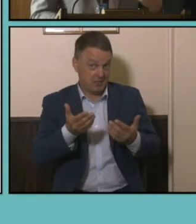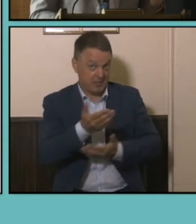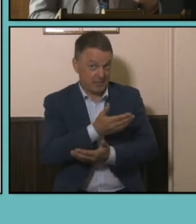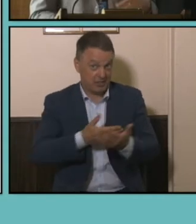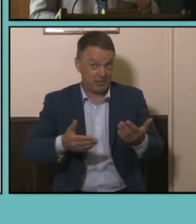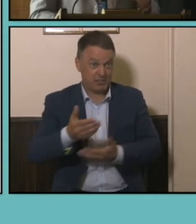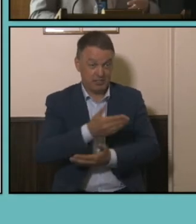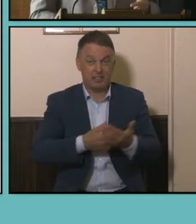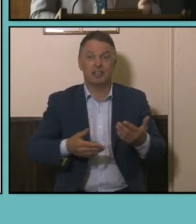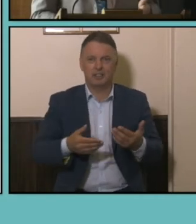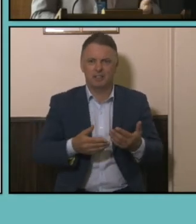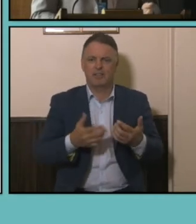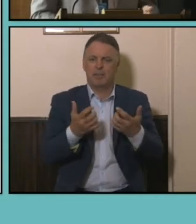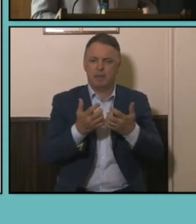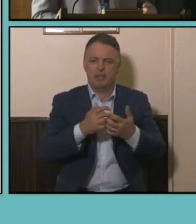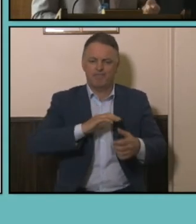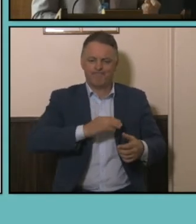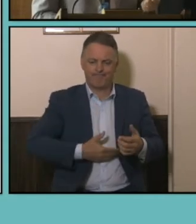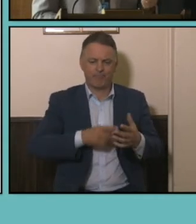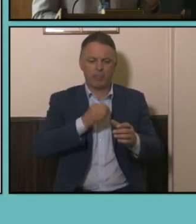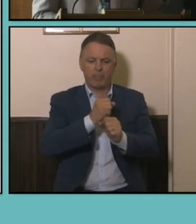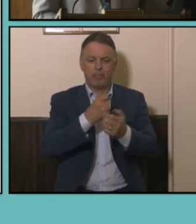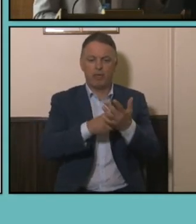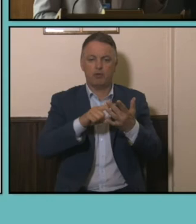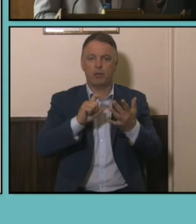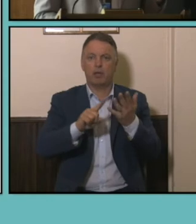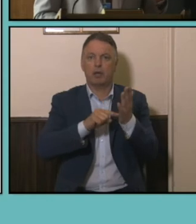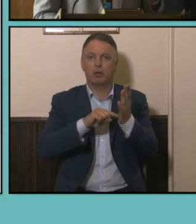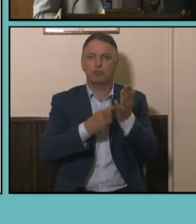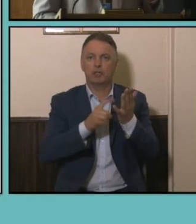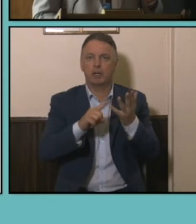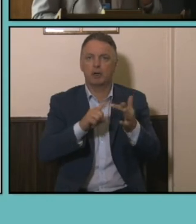on, a number of the agricultural occupations and this is where Census